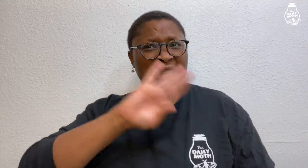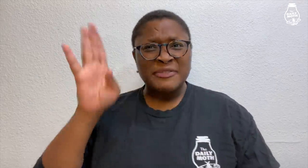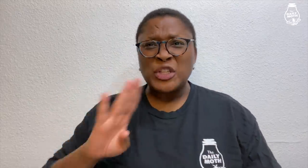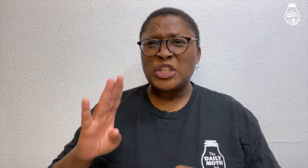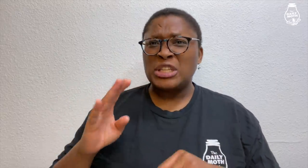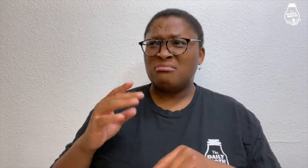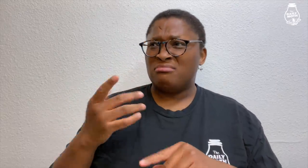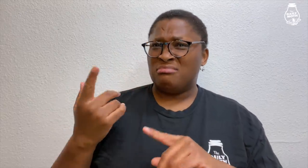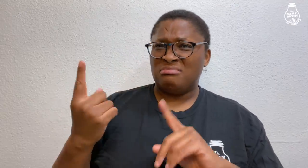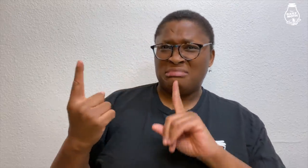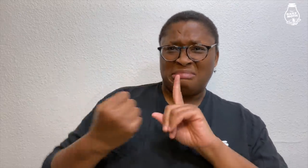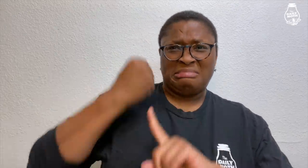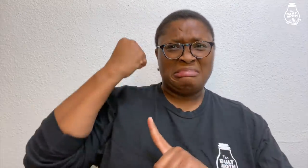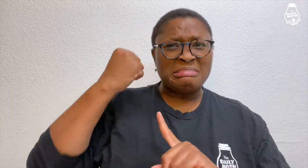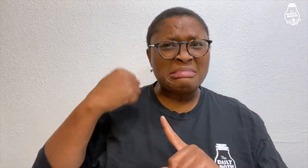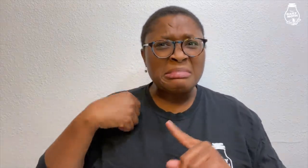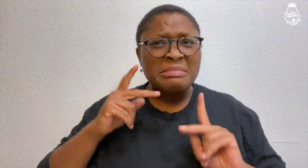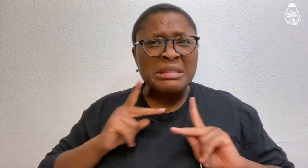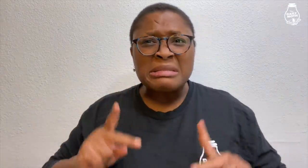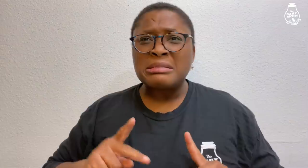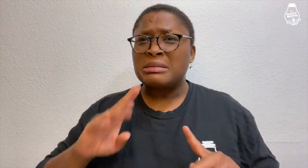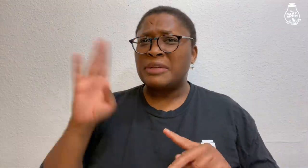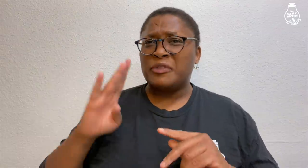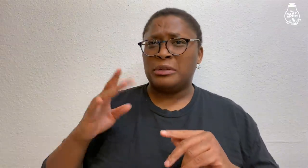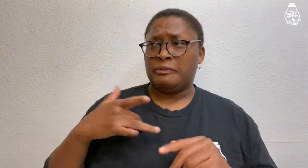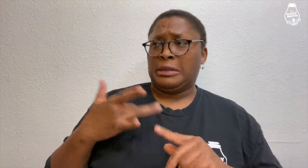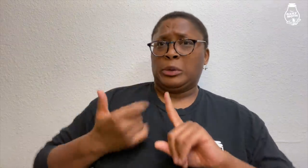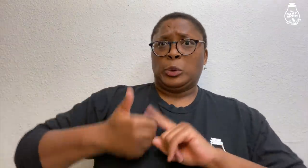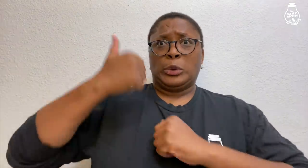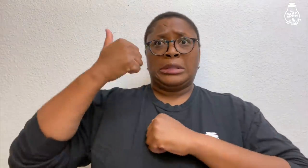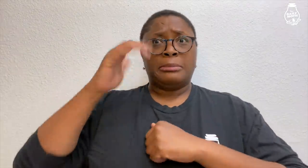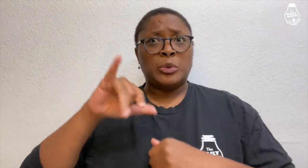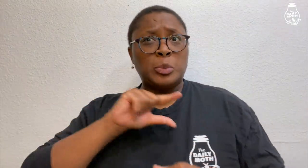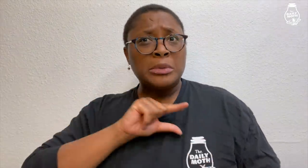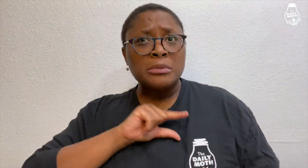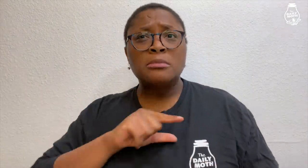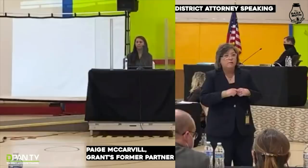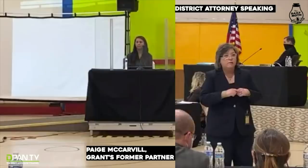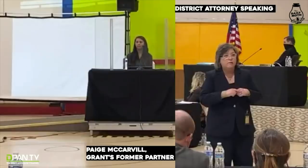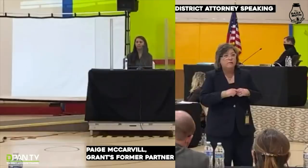She said Grant never became physical and she never felt threatened by him.